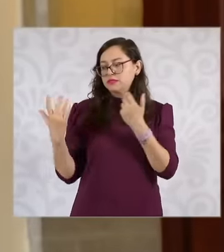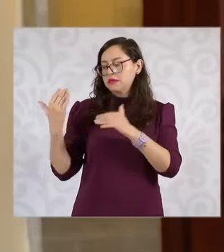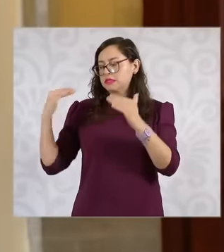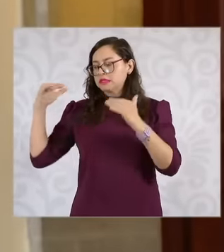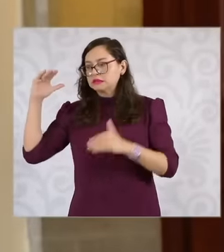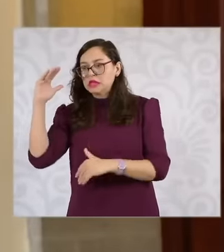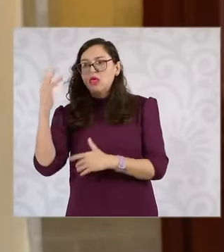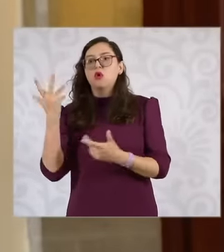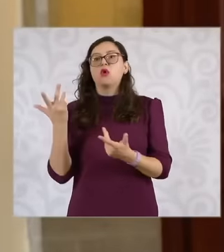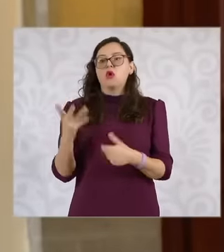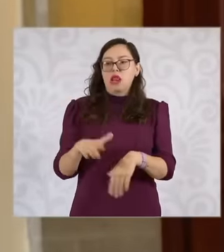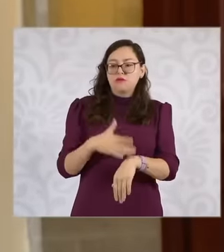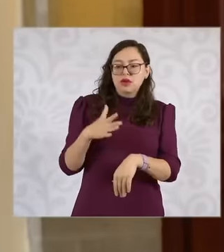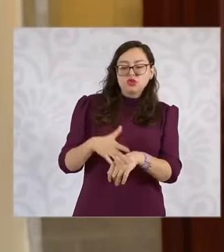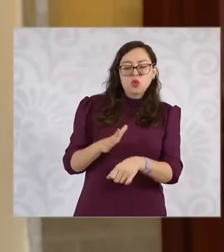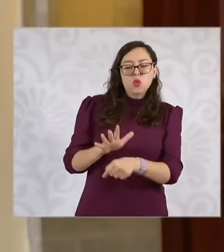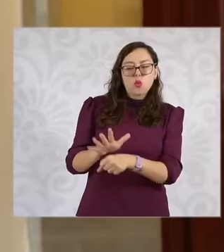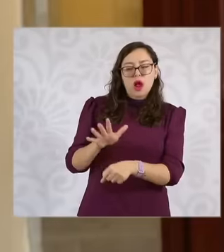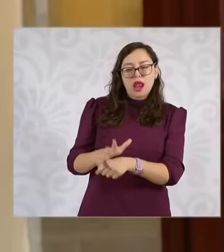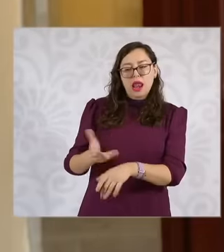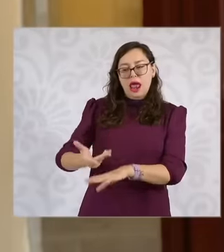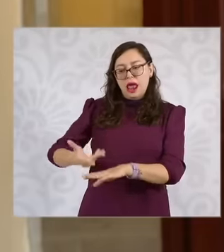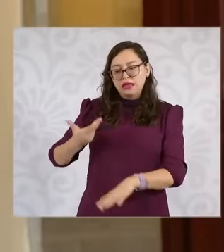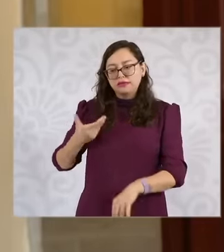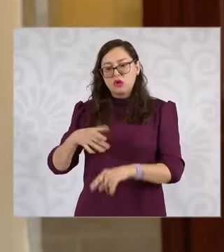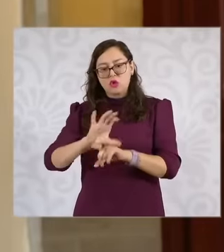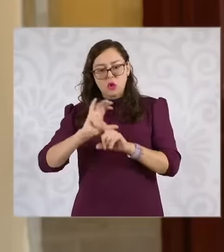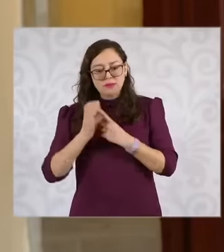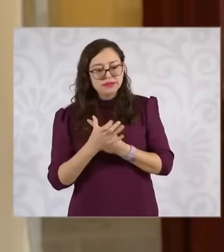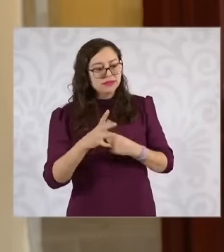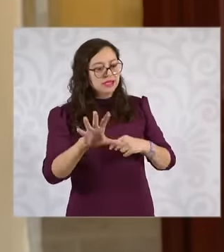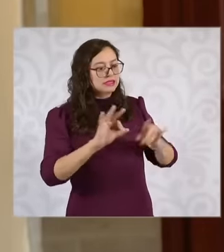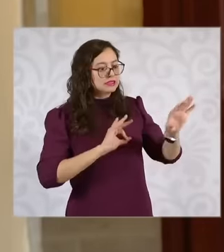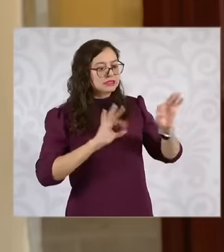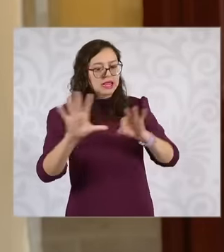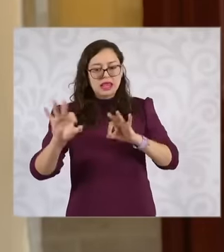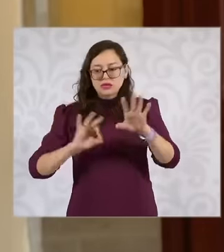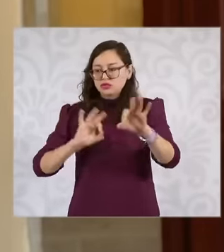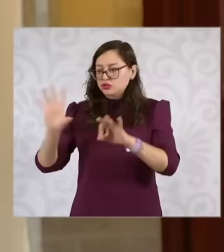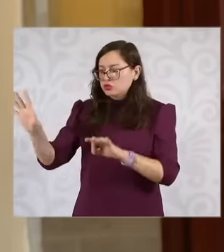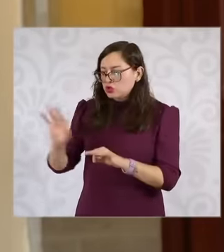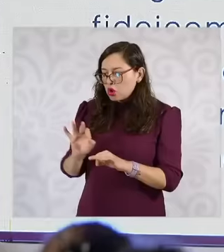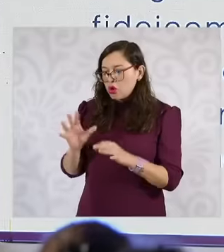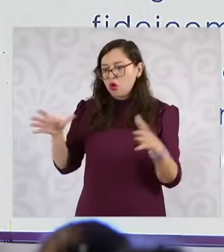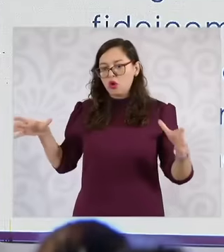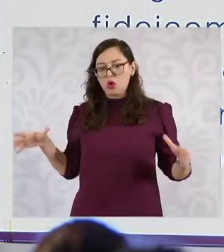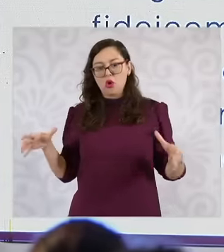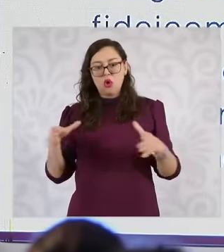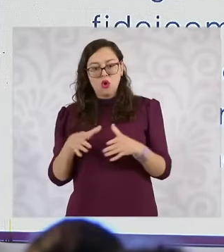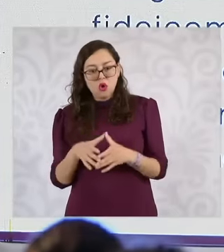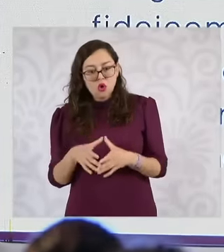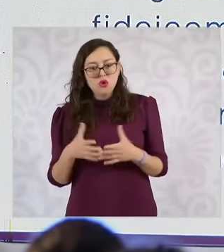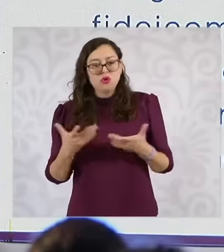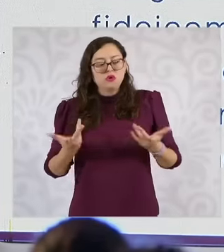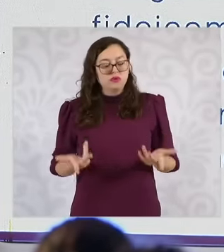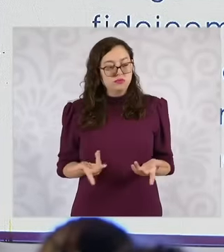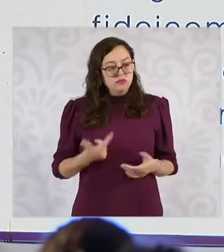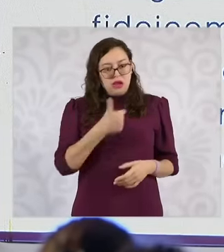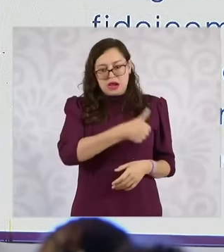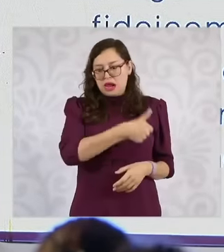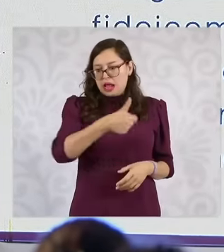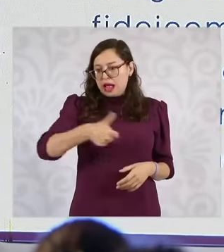minister that there were committees that selected based on the qualifications of each person who